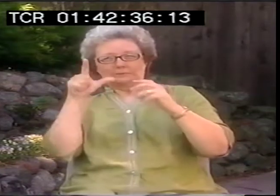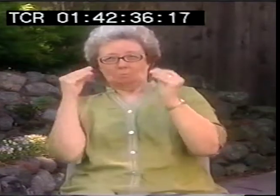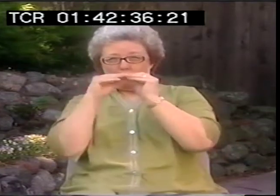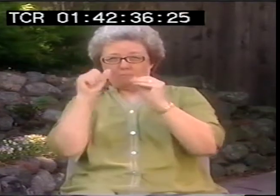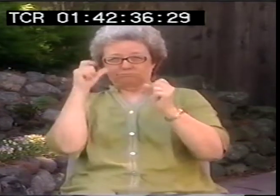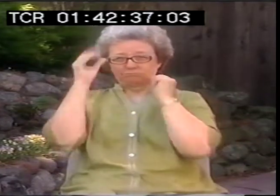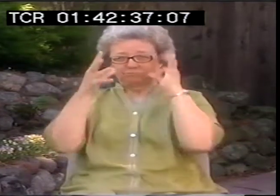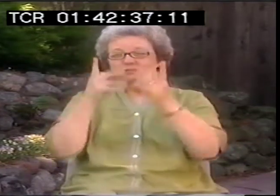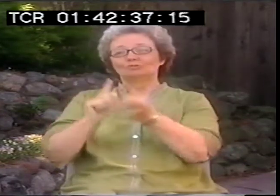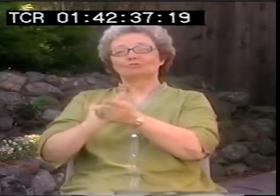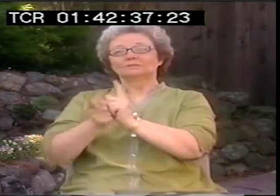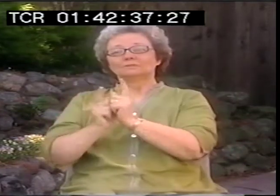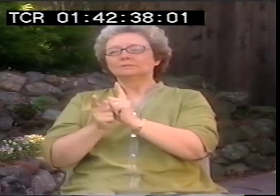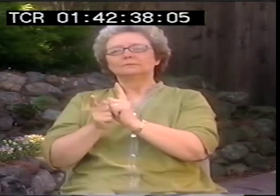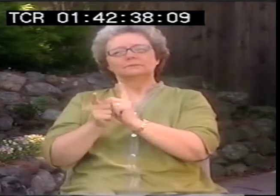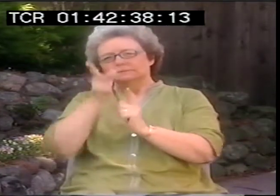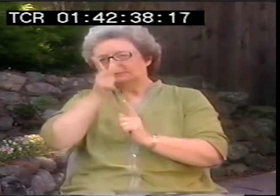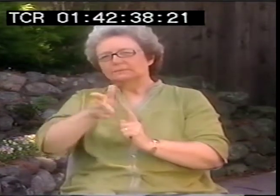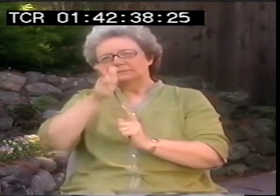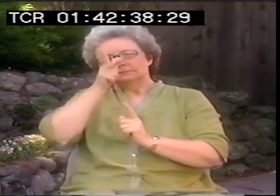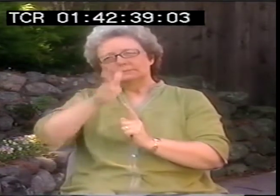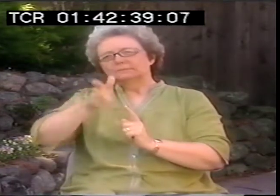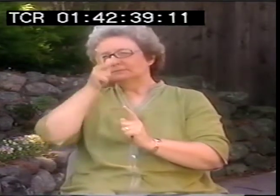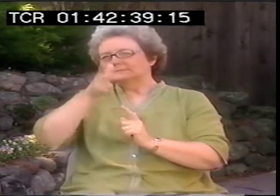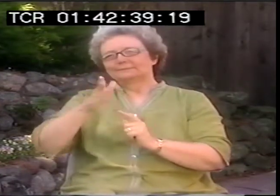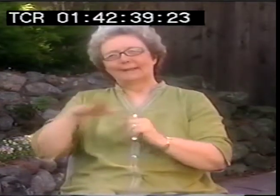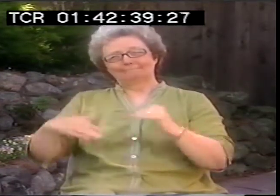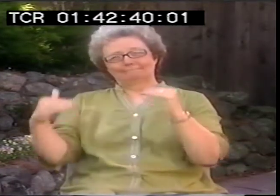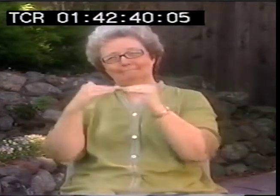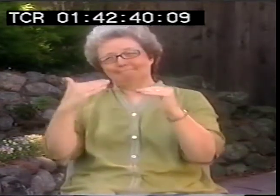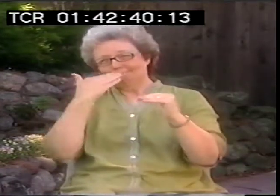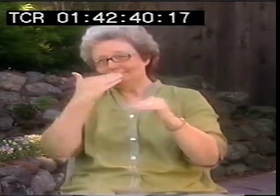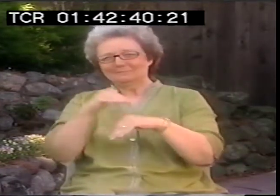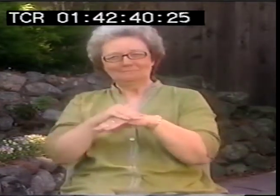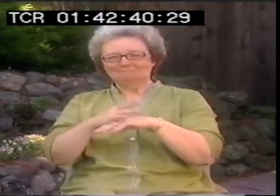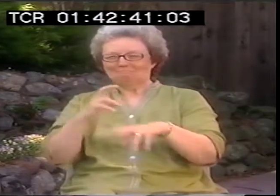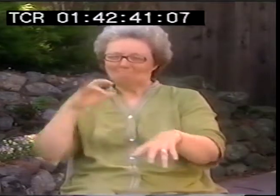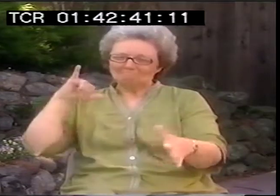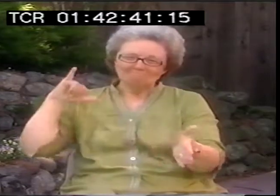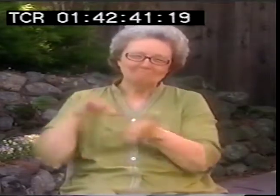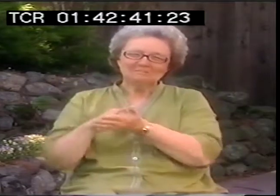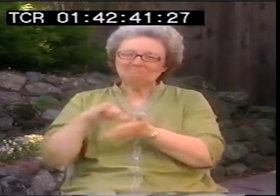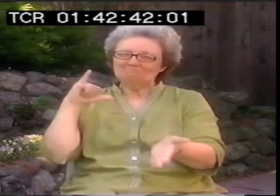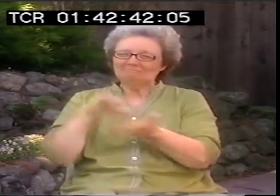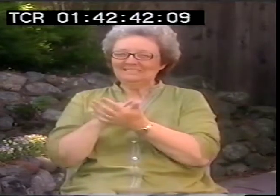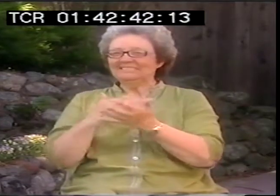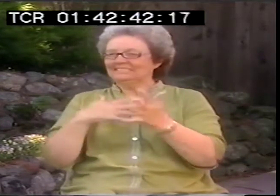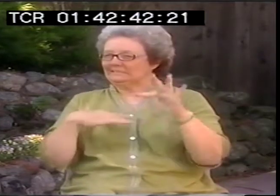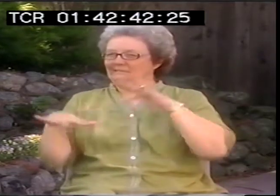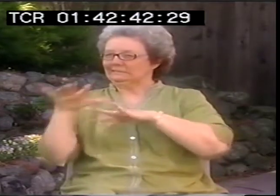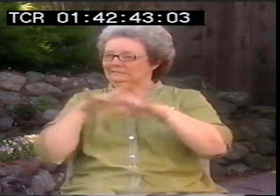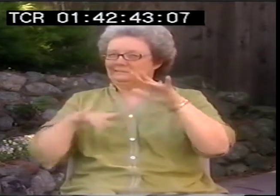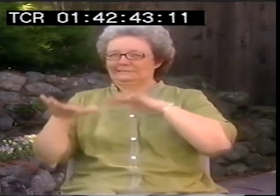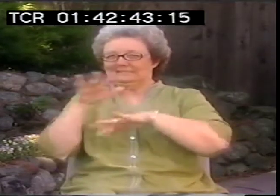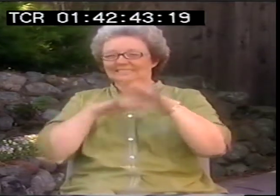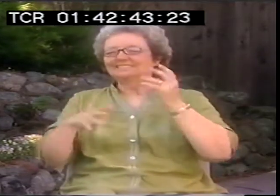In translation, you know, sometimes it's really, really hard to get a good English equivalent. It's almost impossible most of the time.